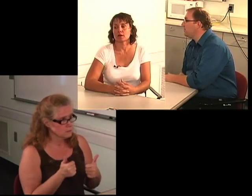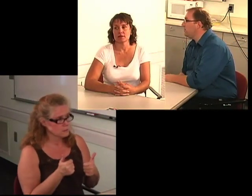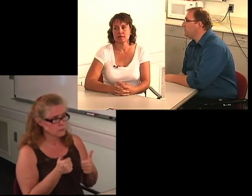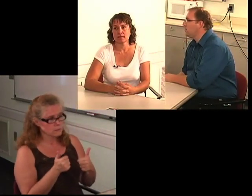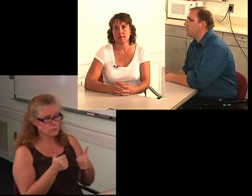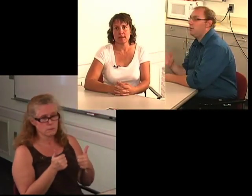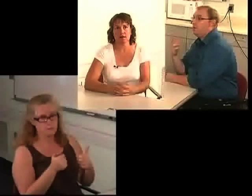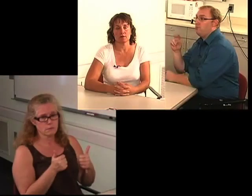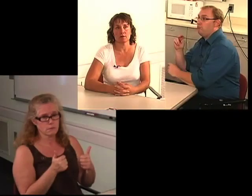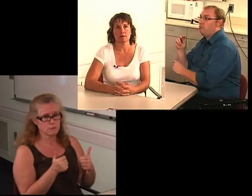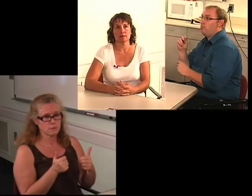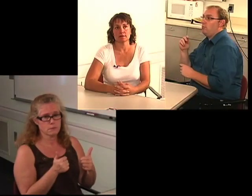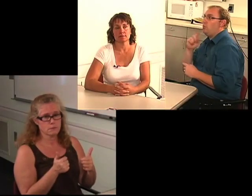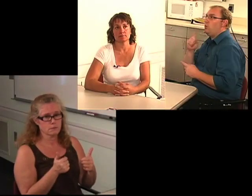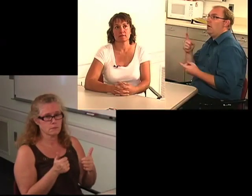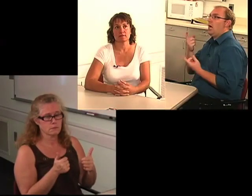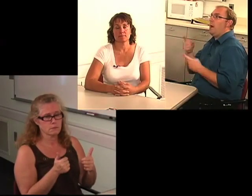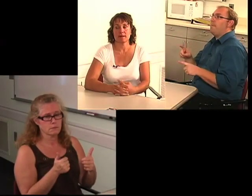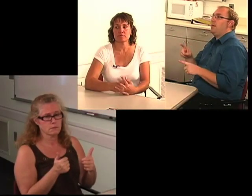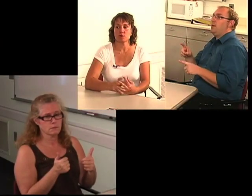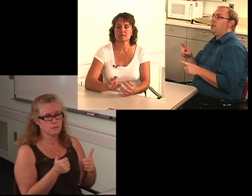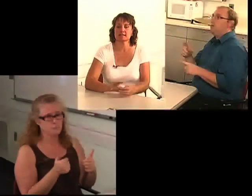I started losing my hearing a little at a time.